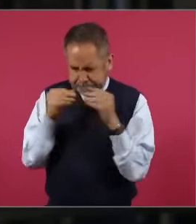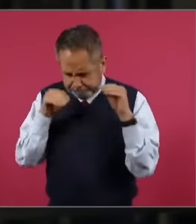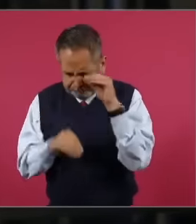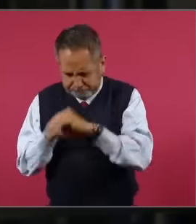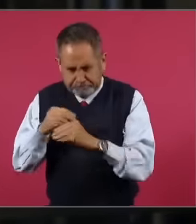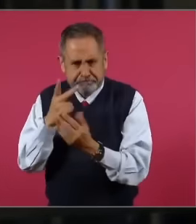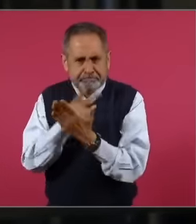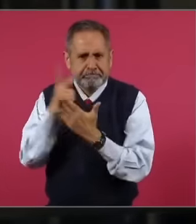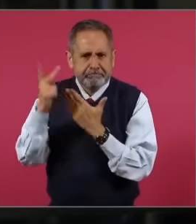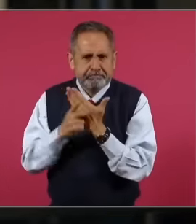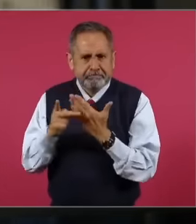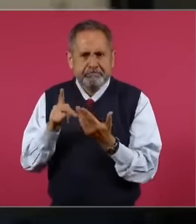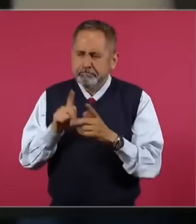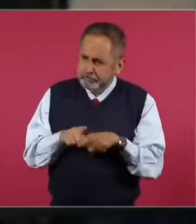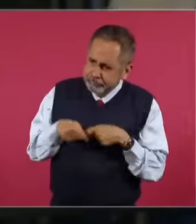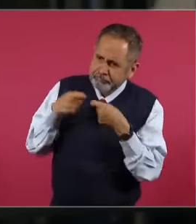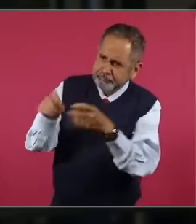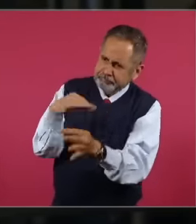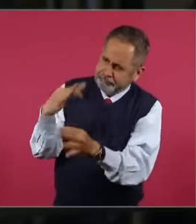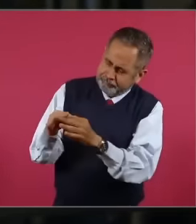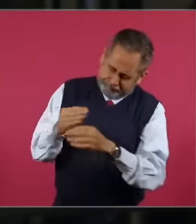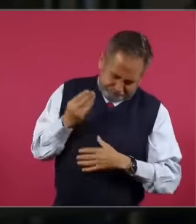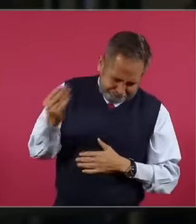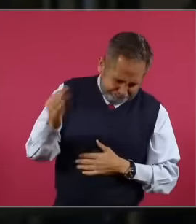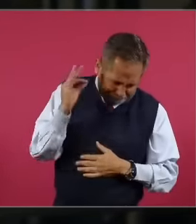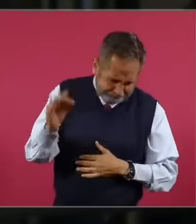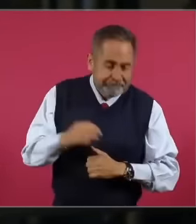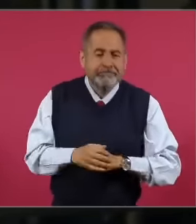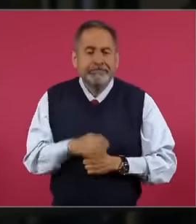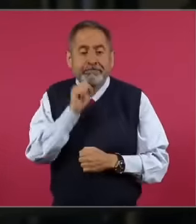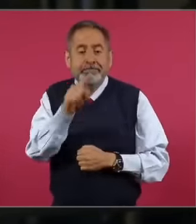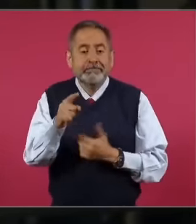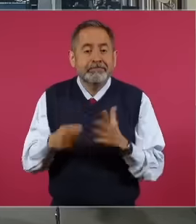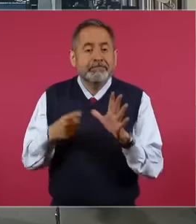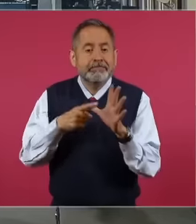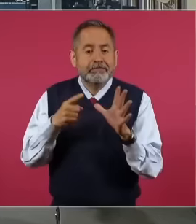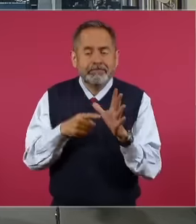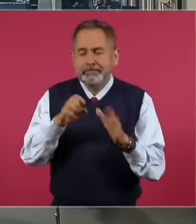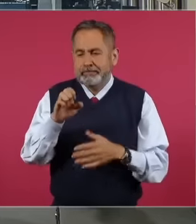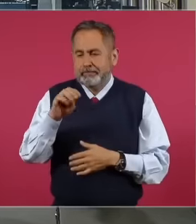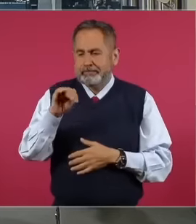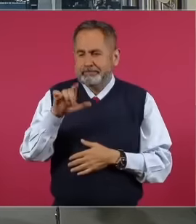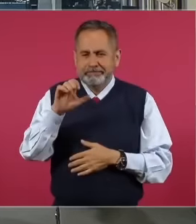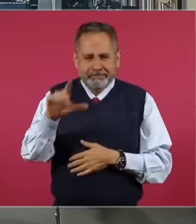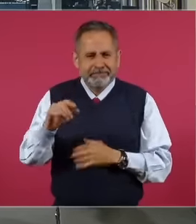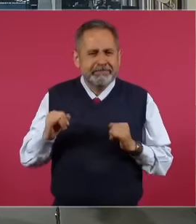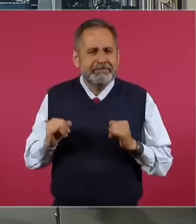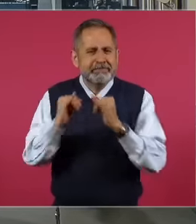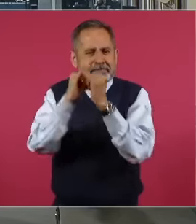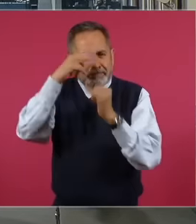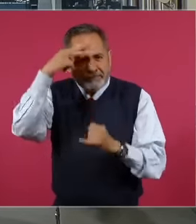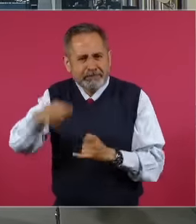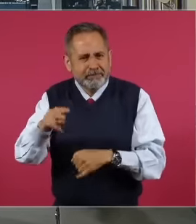master plan that we delivered to you. I proposed the imelec The Mexican Institute of Lithium Electricity